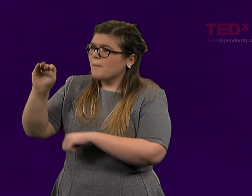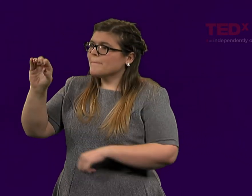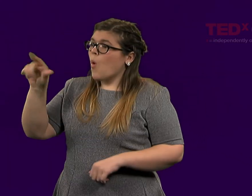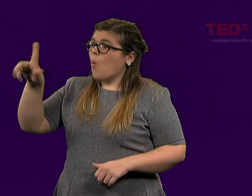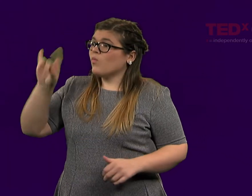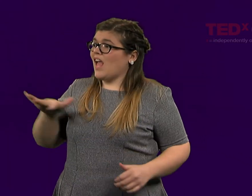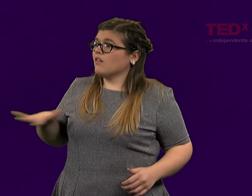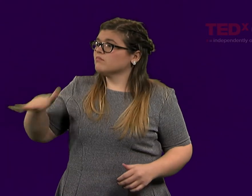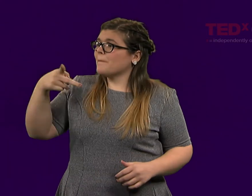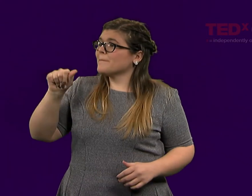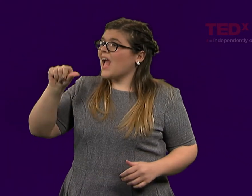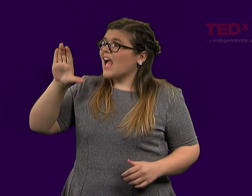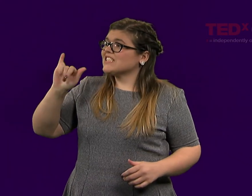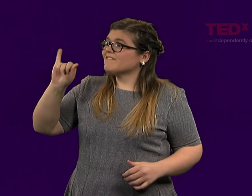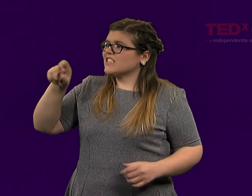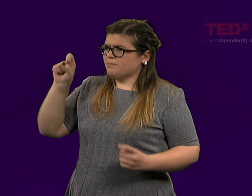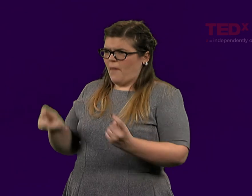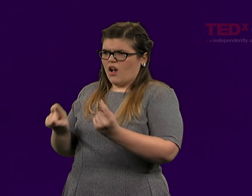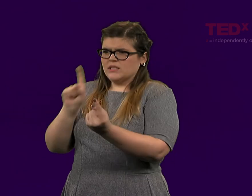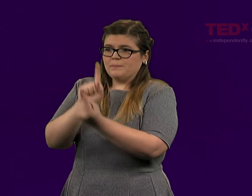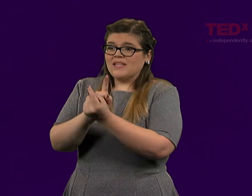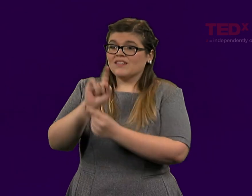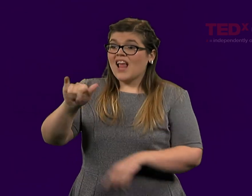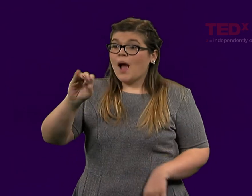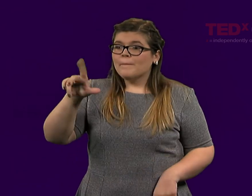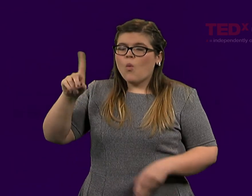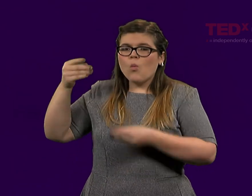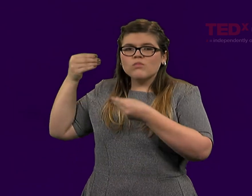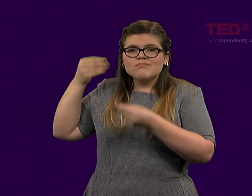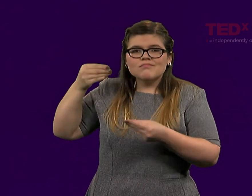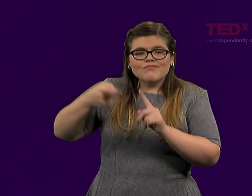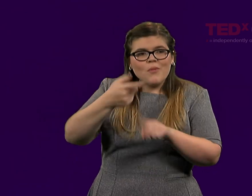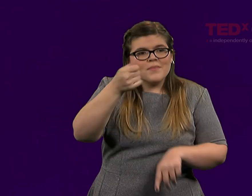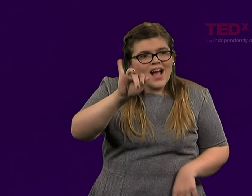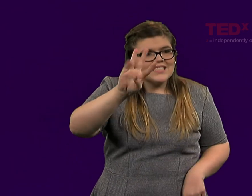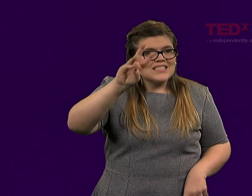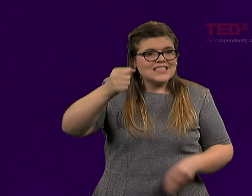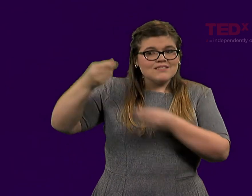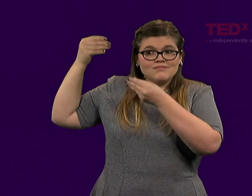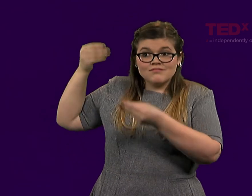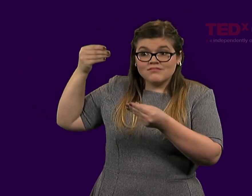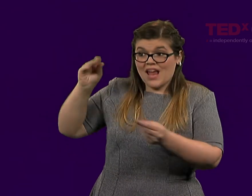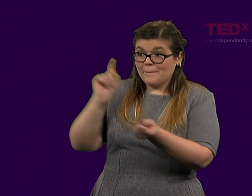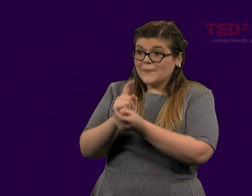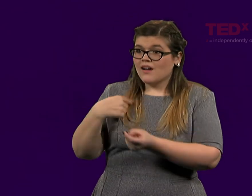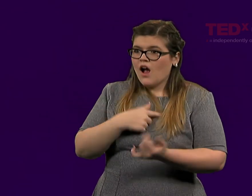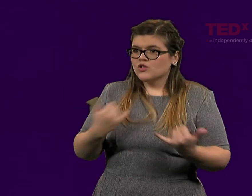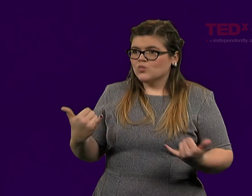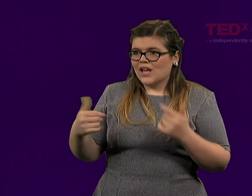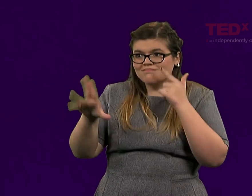that pacifists must meet. Pacifism does not look like it did in the 1960's,